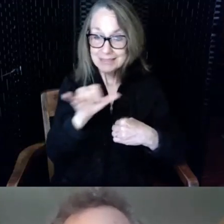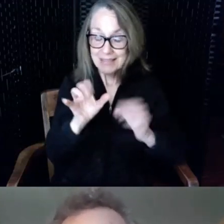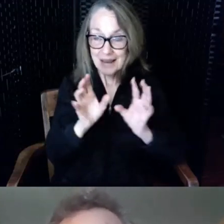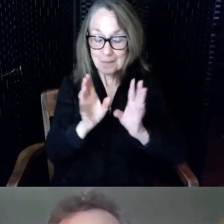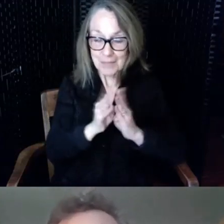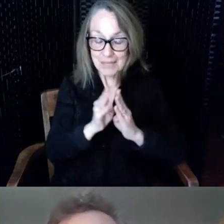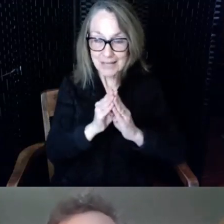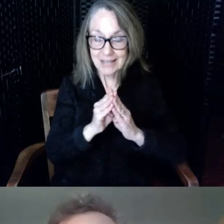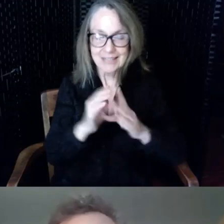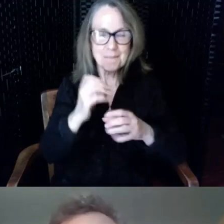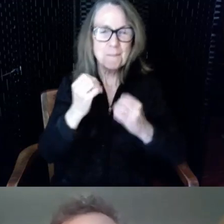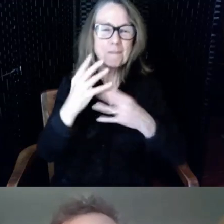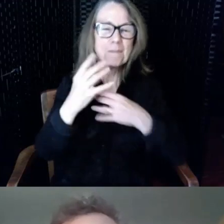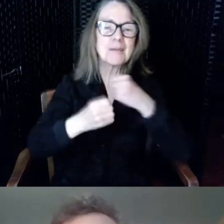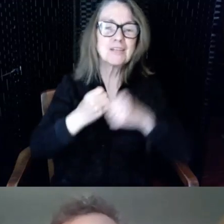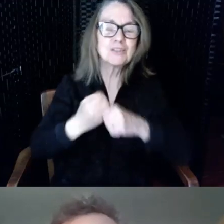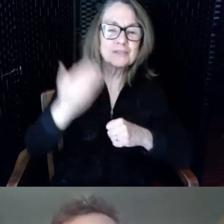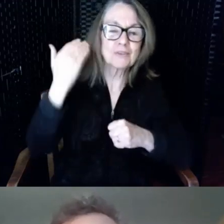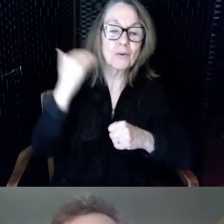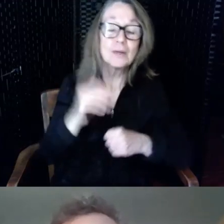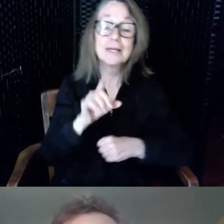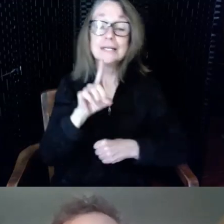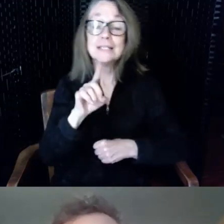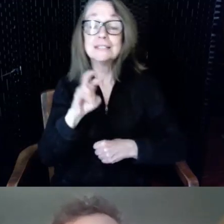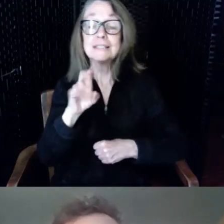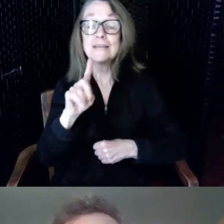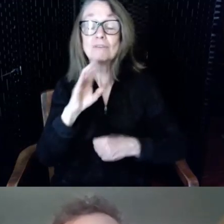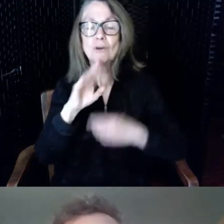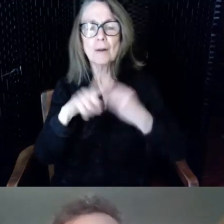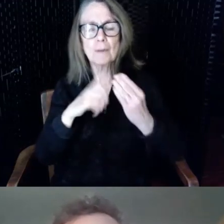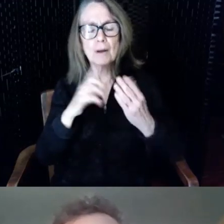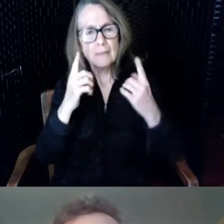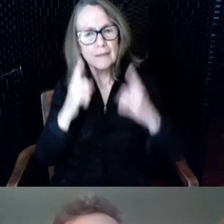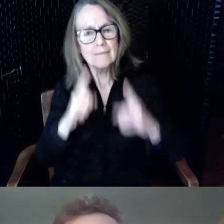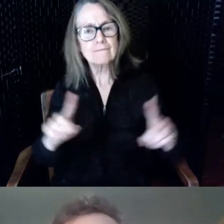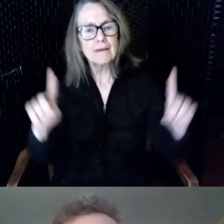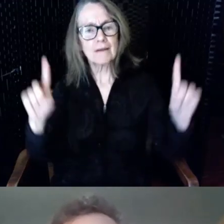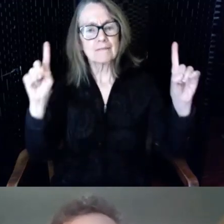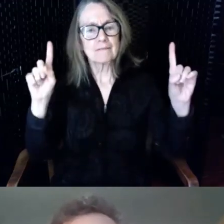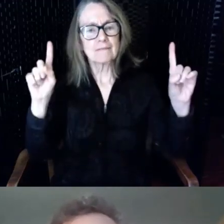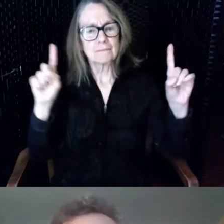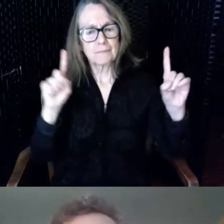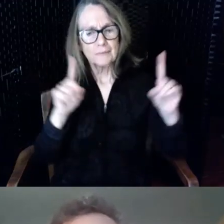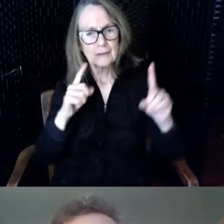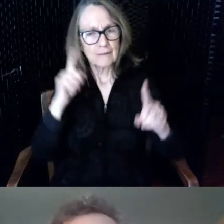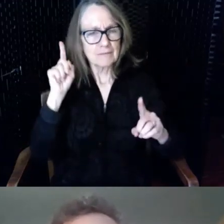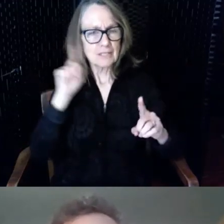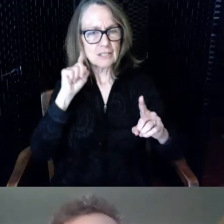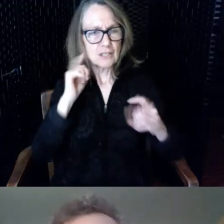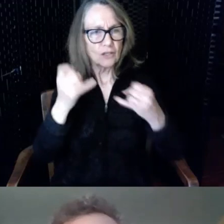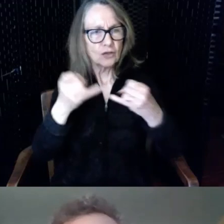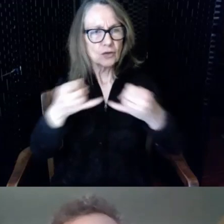David and other speakers spoke about the effectiveness of hearing loops not only